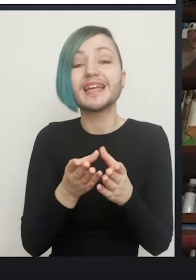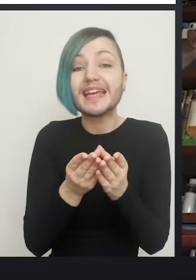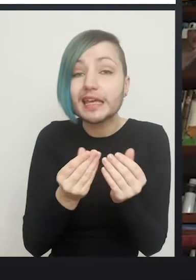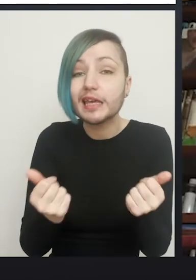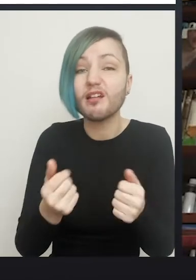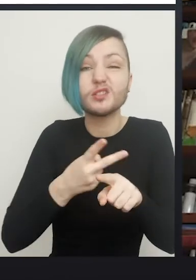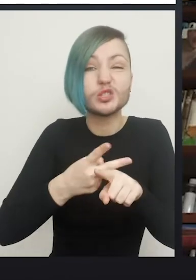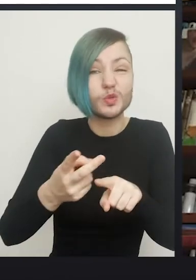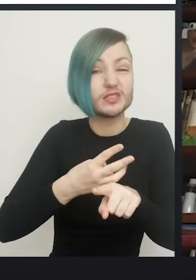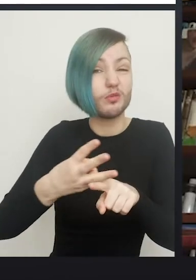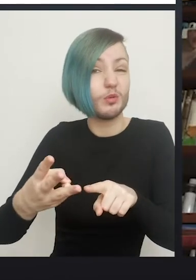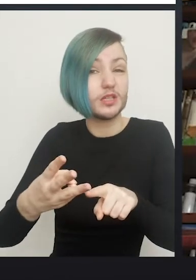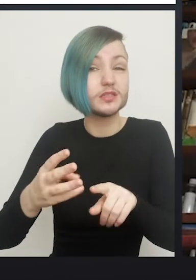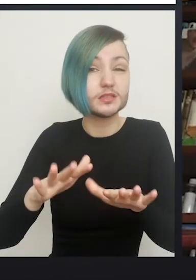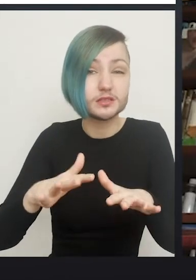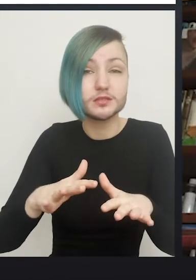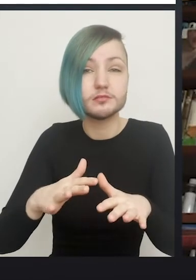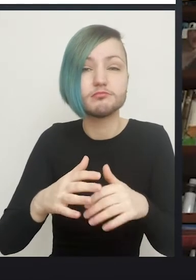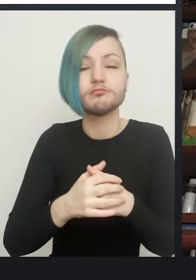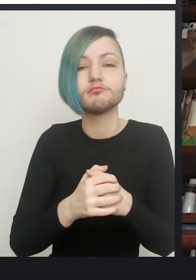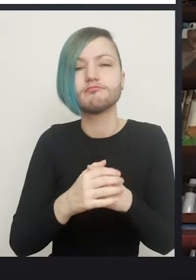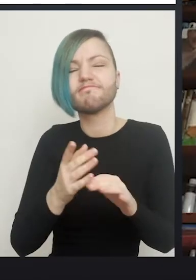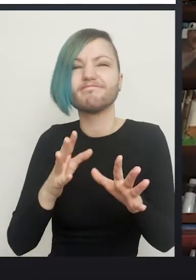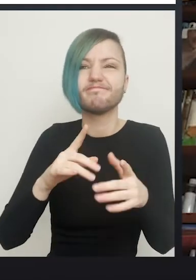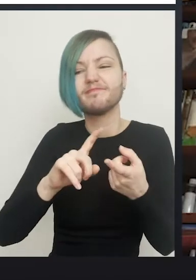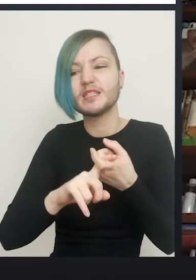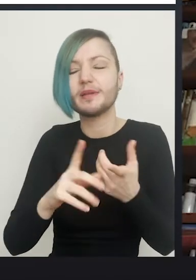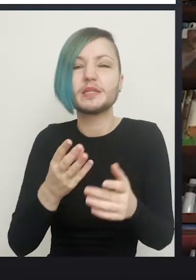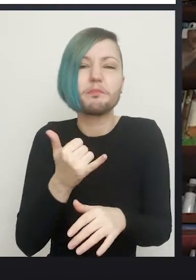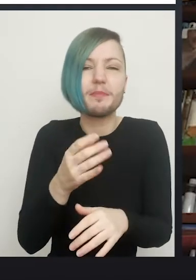weeks. With a few gaps here and there and a bit of ooze from here and there.